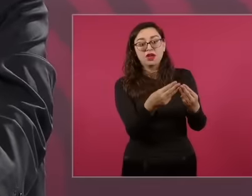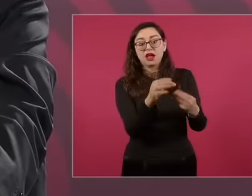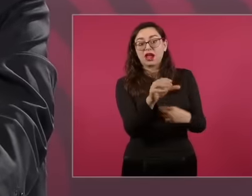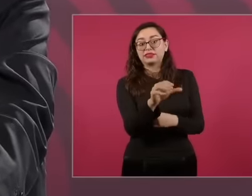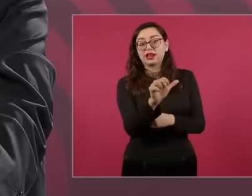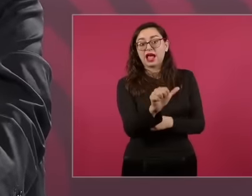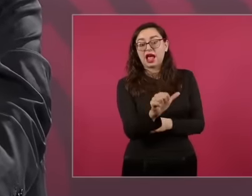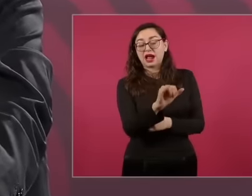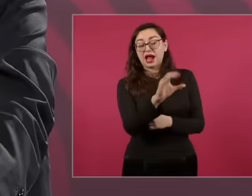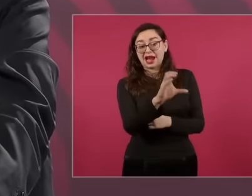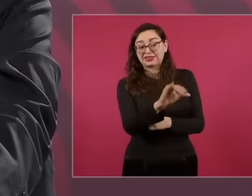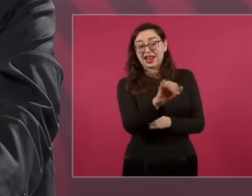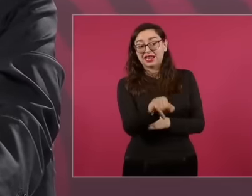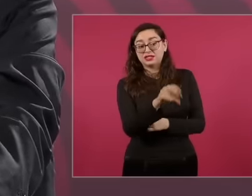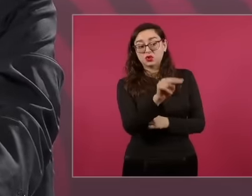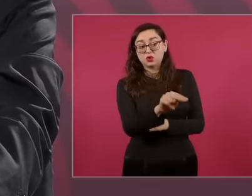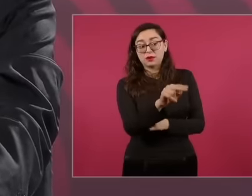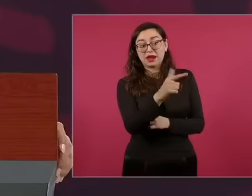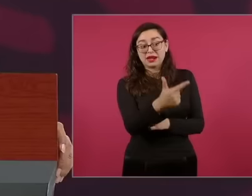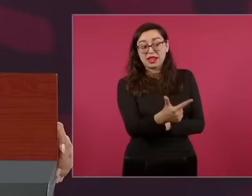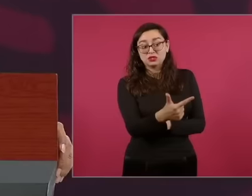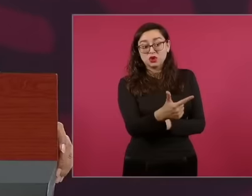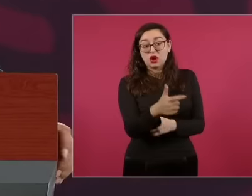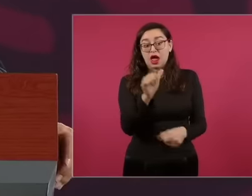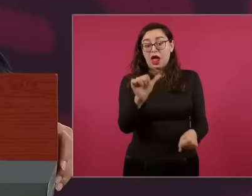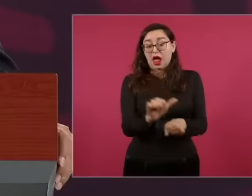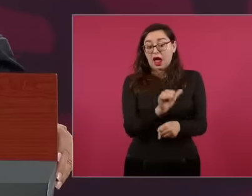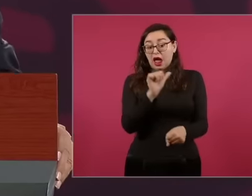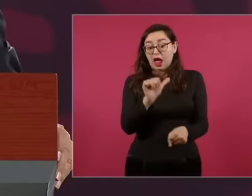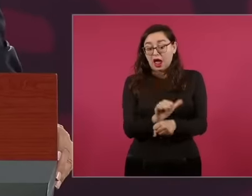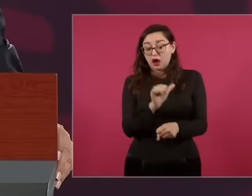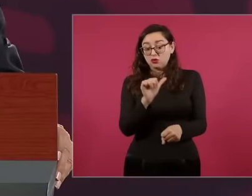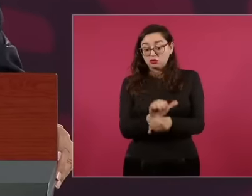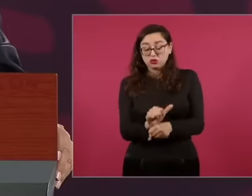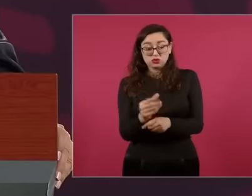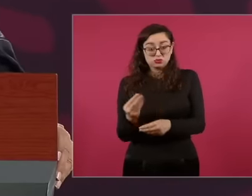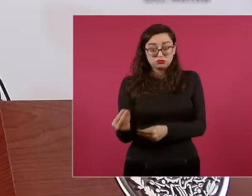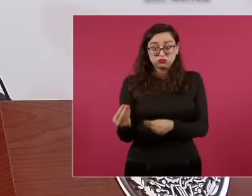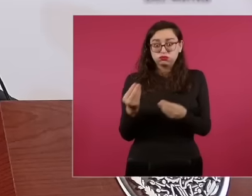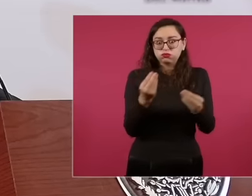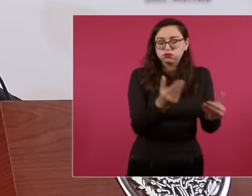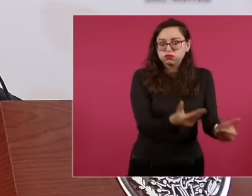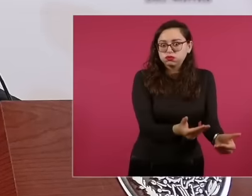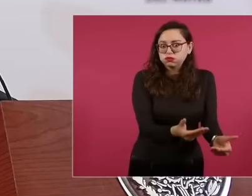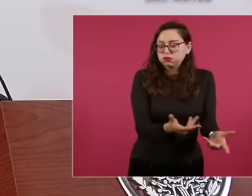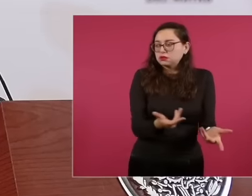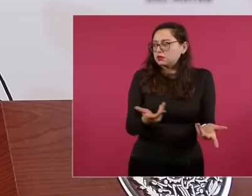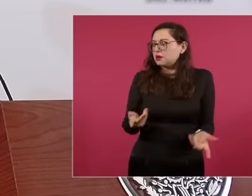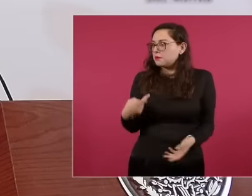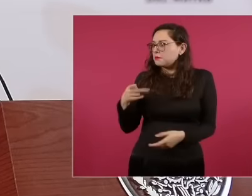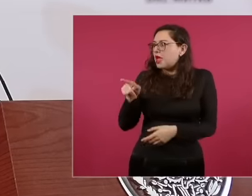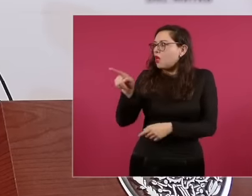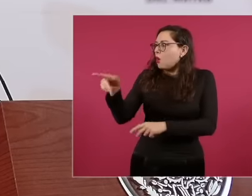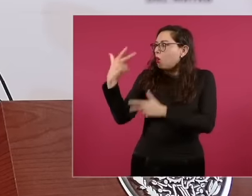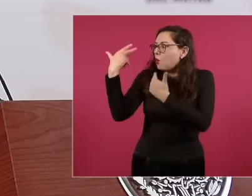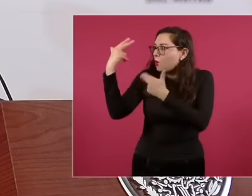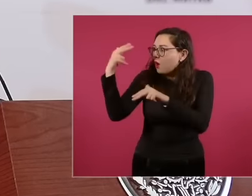organized crime gang pres this other judge We have already said it here that recently